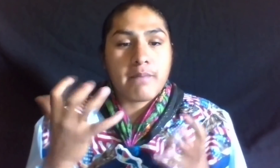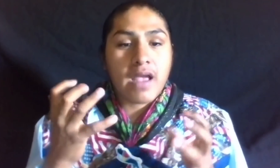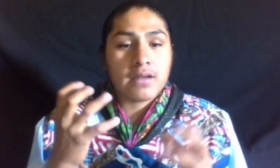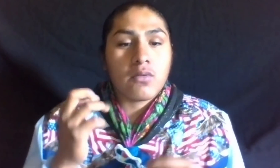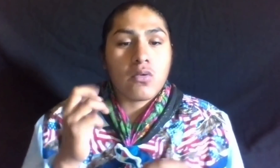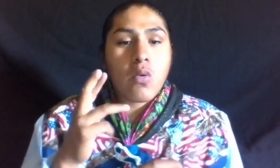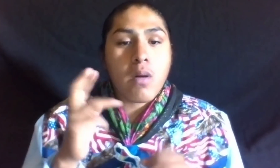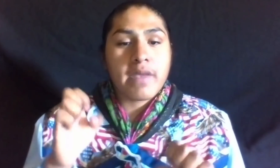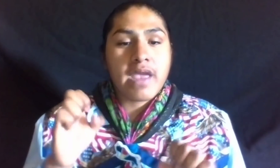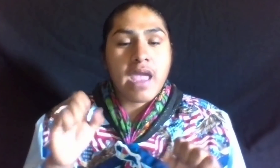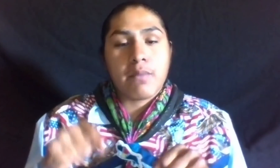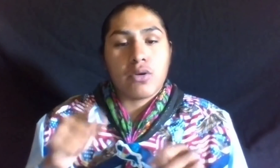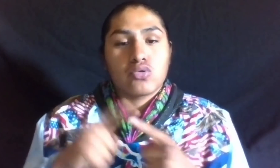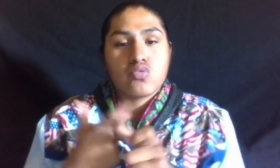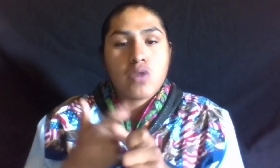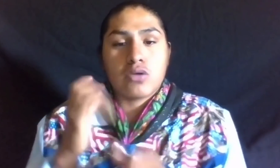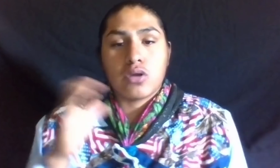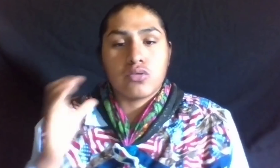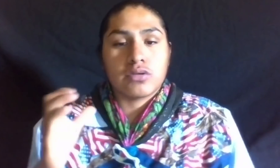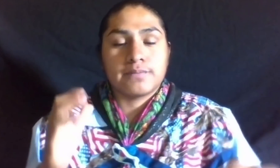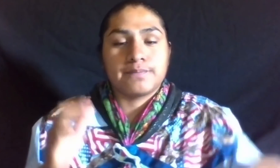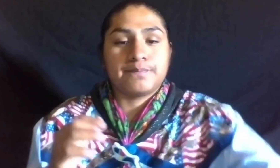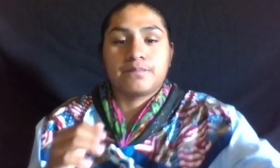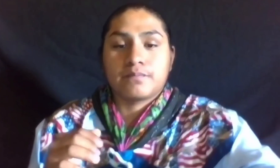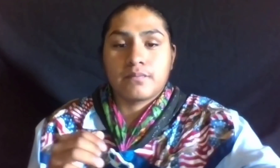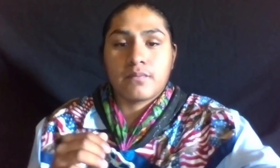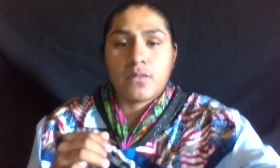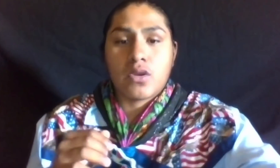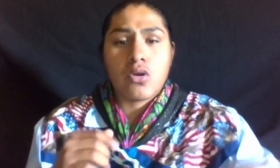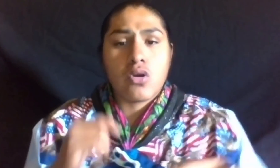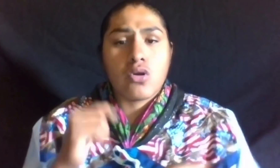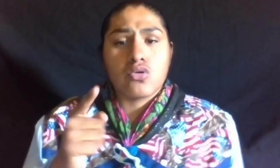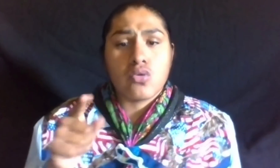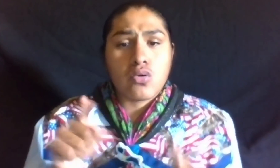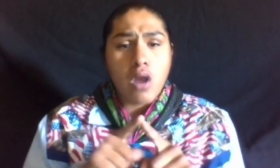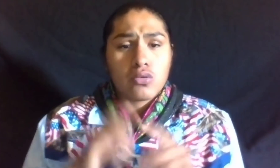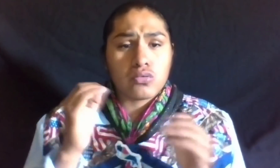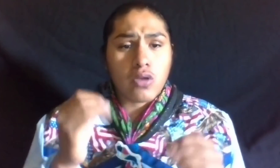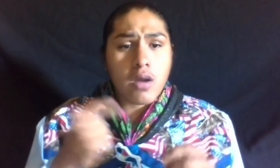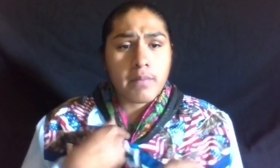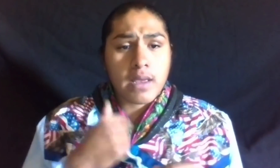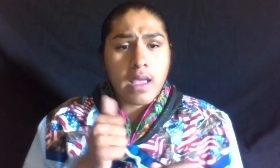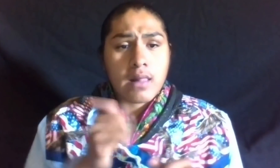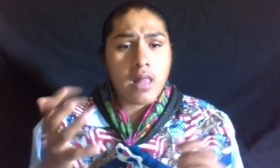OR BE ABLE TO RUN A CROSS COUNTRY MEET,